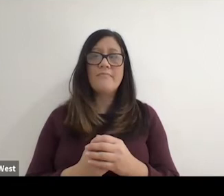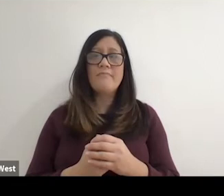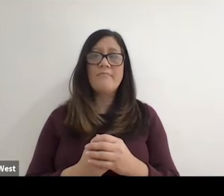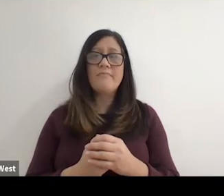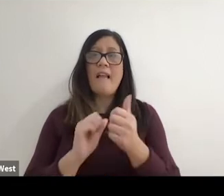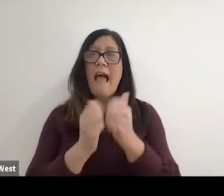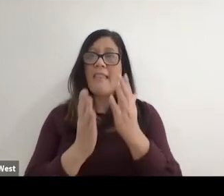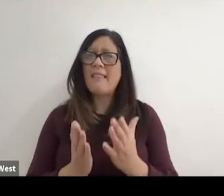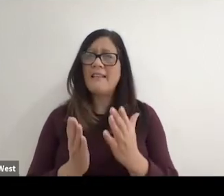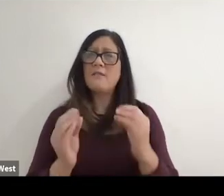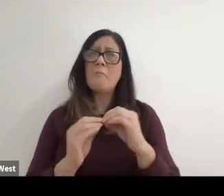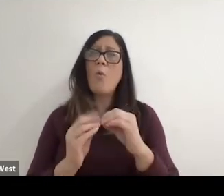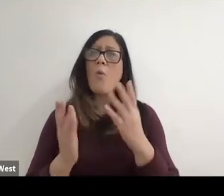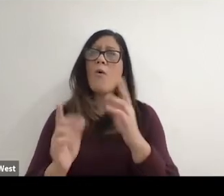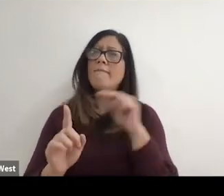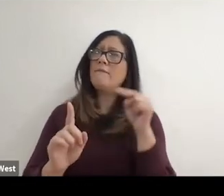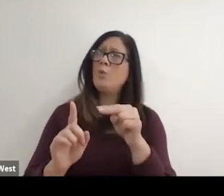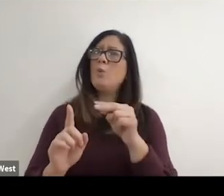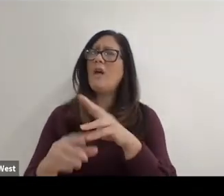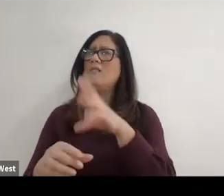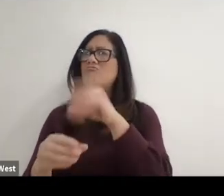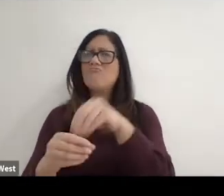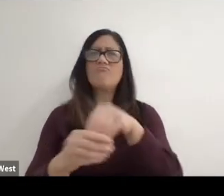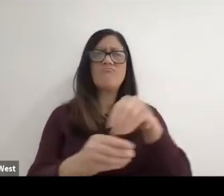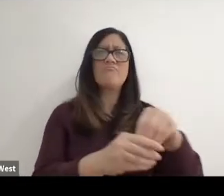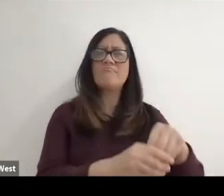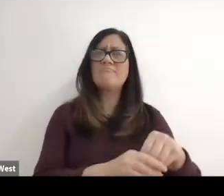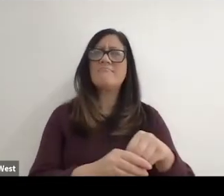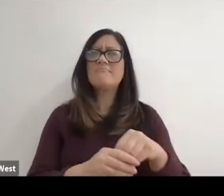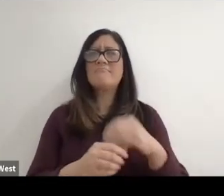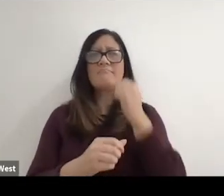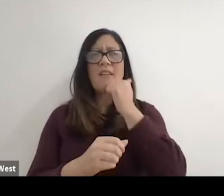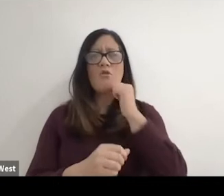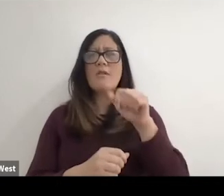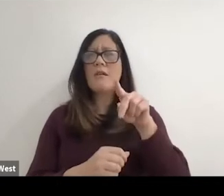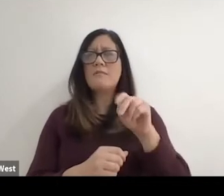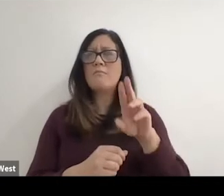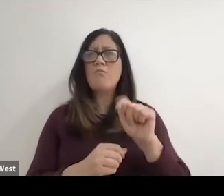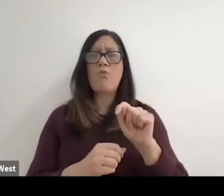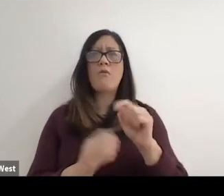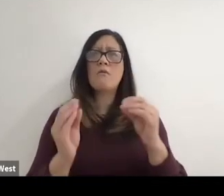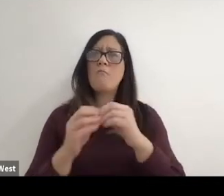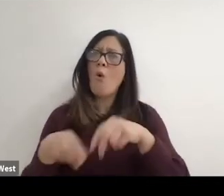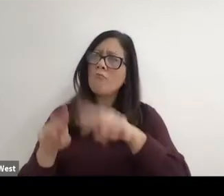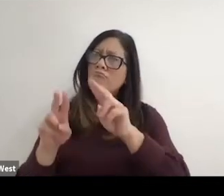normal and have become a very high profile and I think by being high